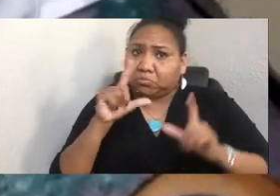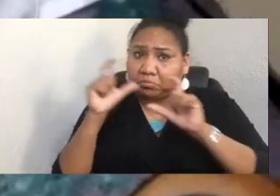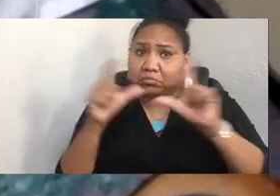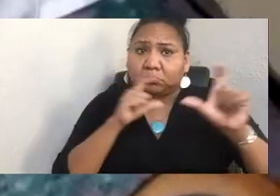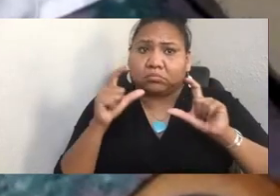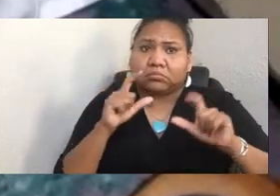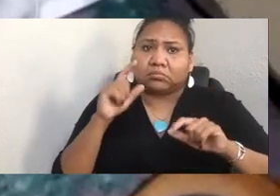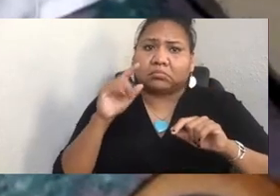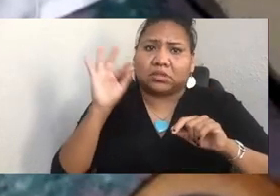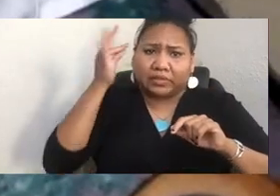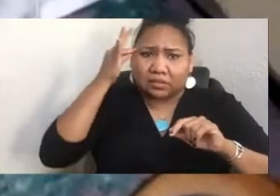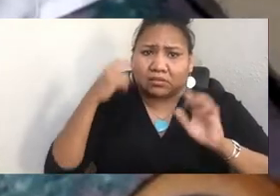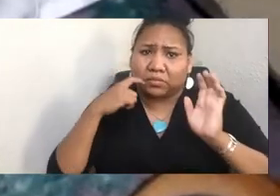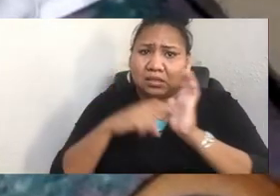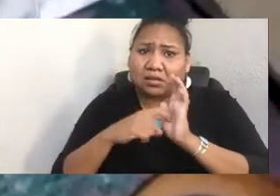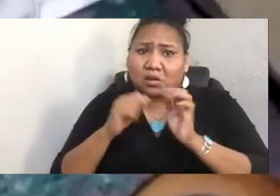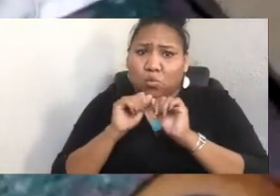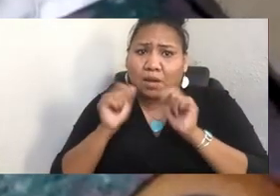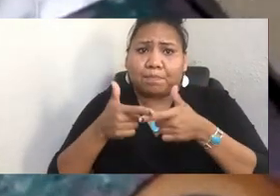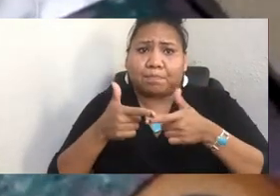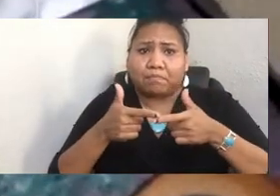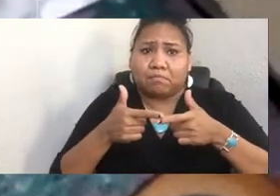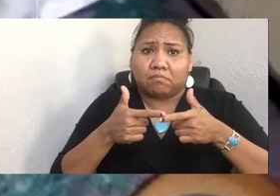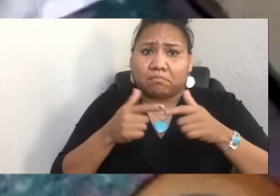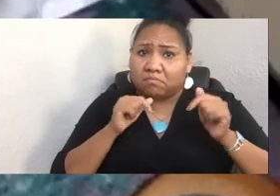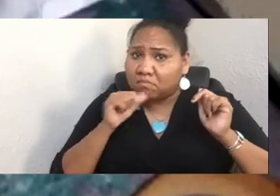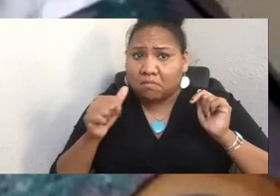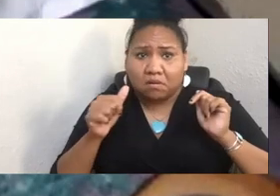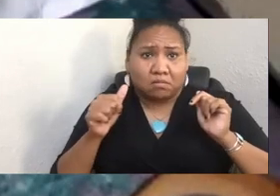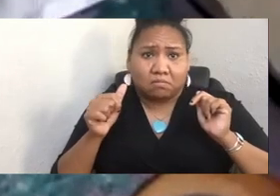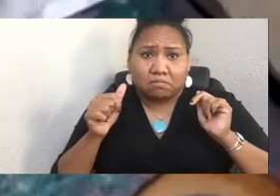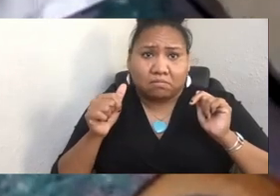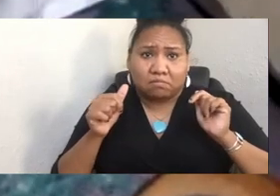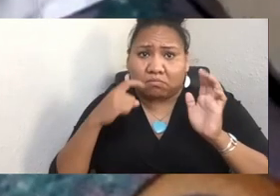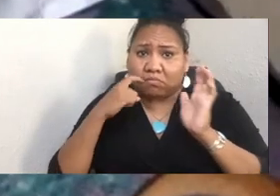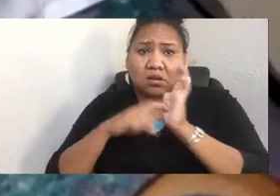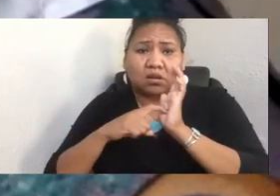Do you intentionally not feature tribes that have yet to receive federal recognition?